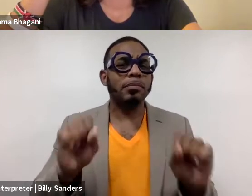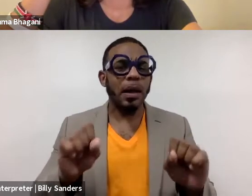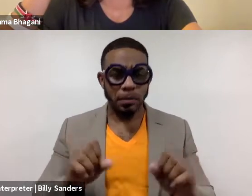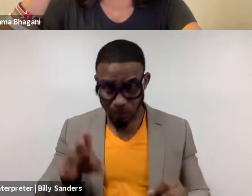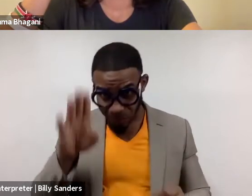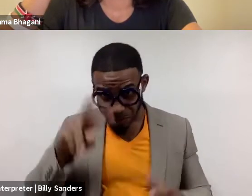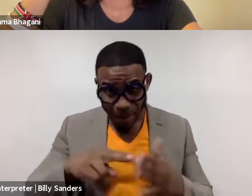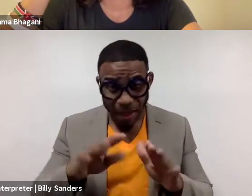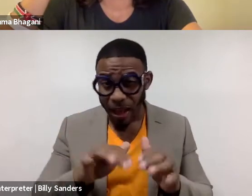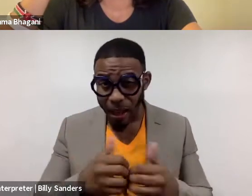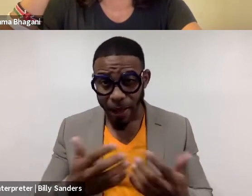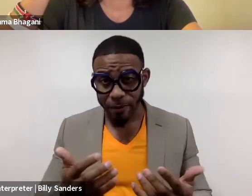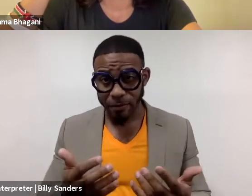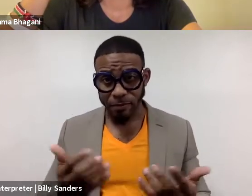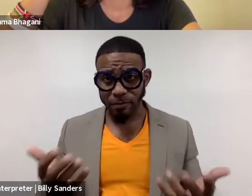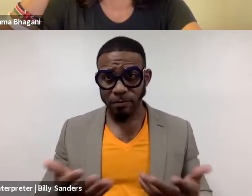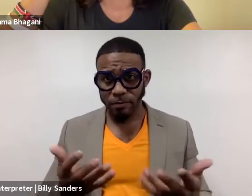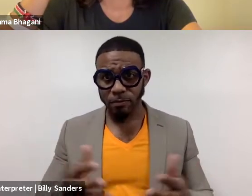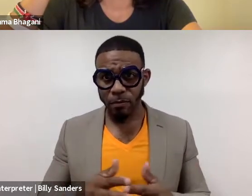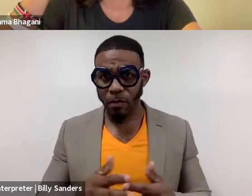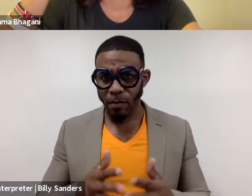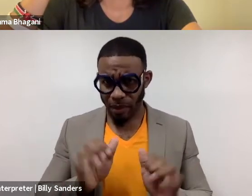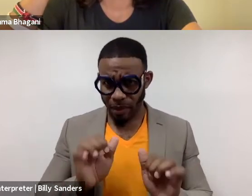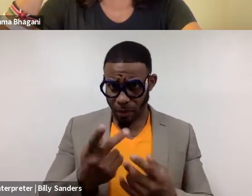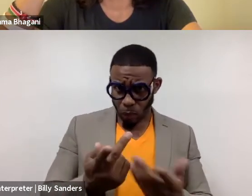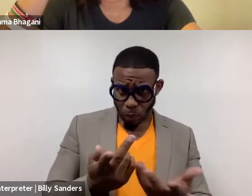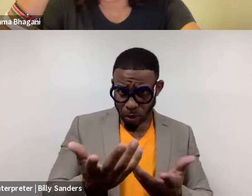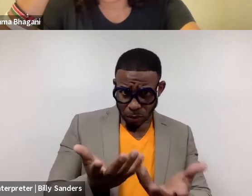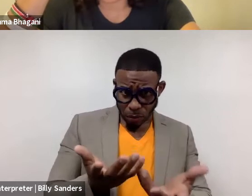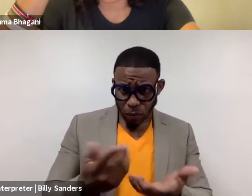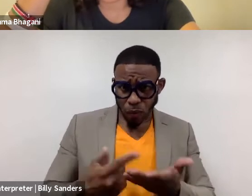How can we talk to save life for them?